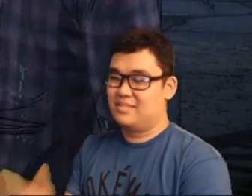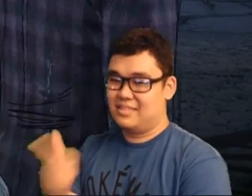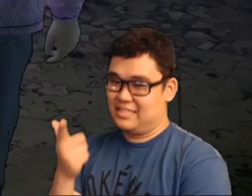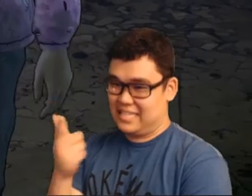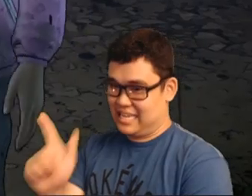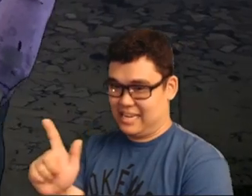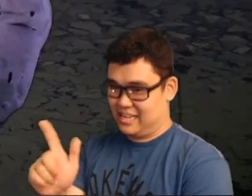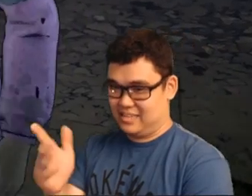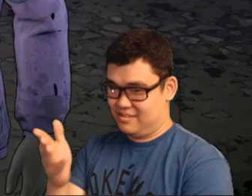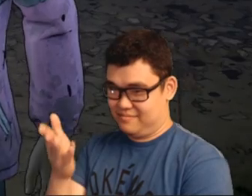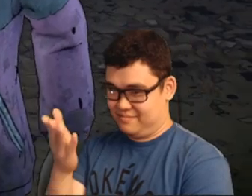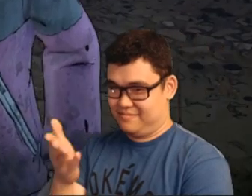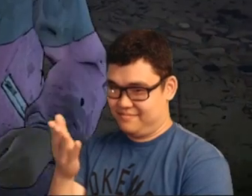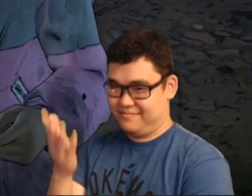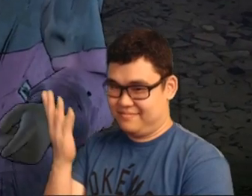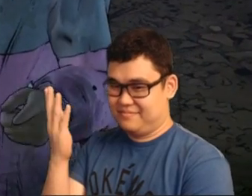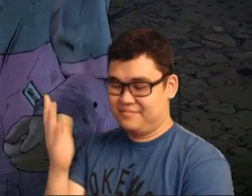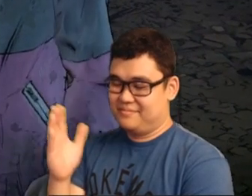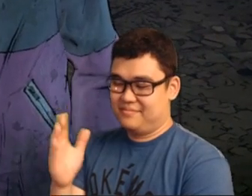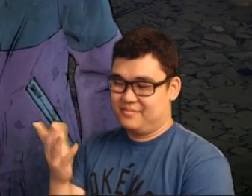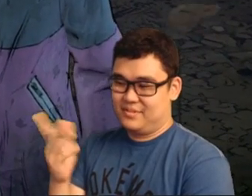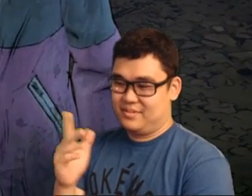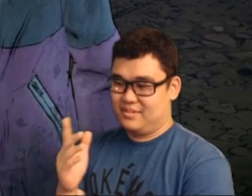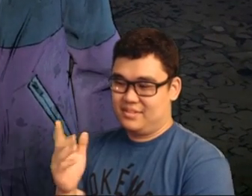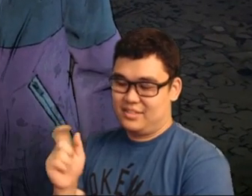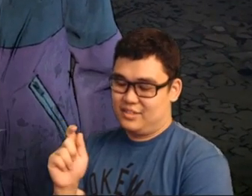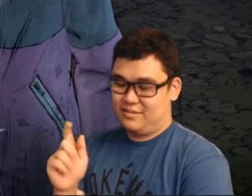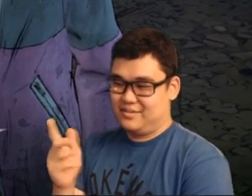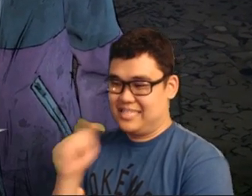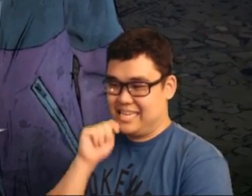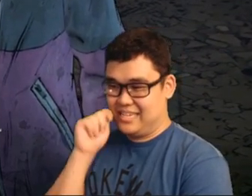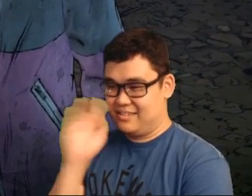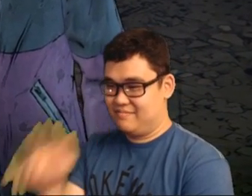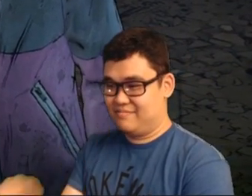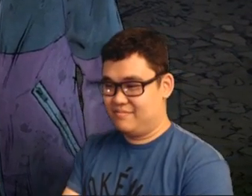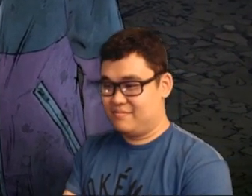Let him... being a teen, whatever.